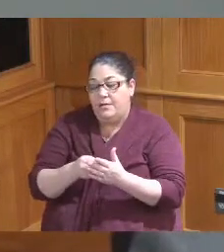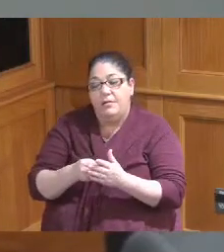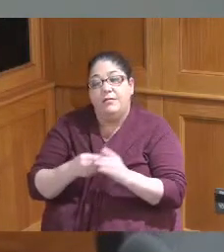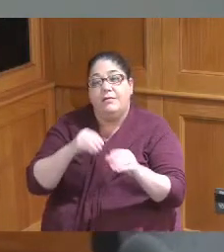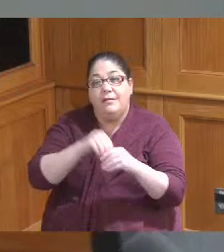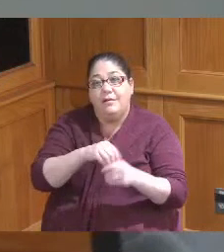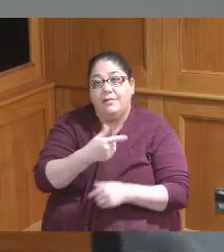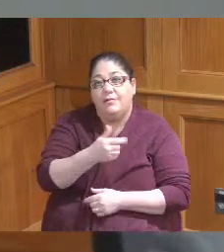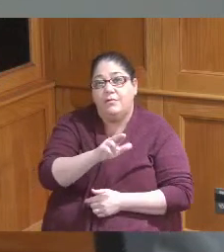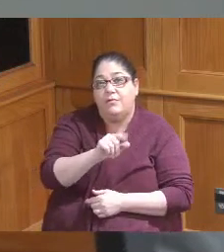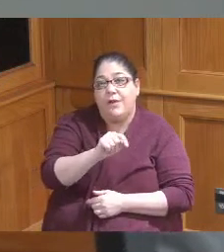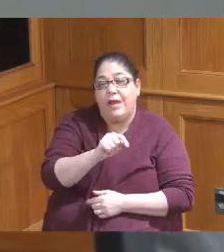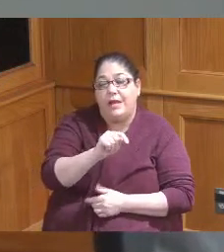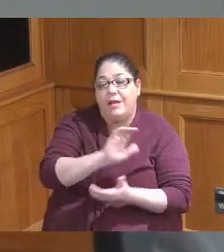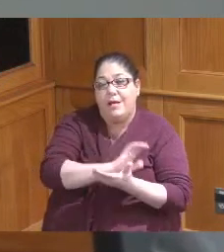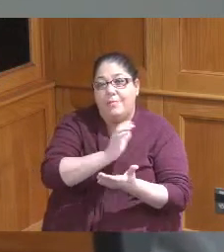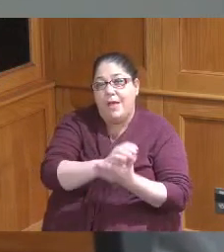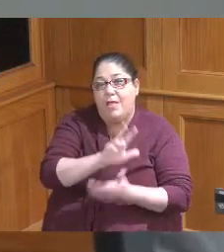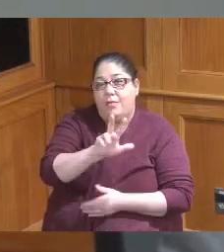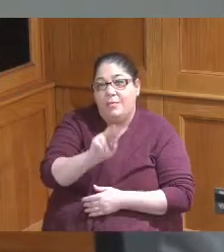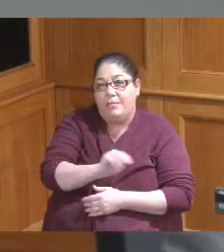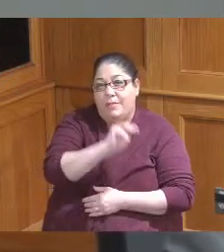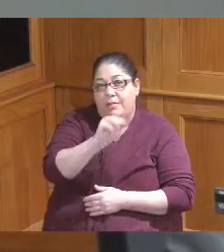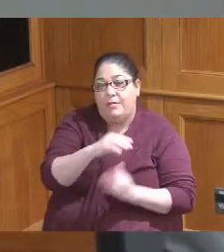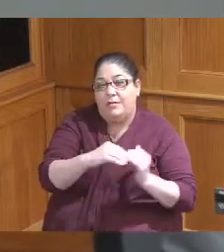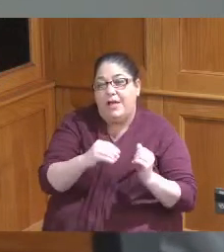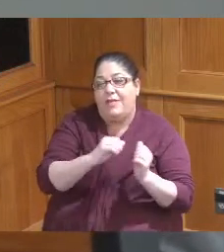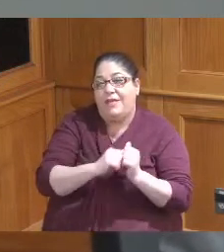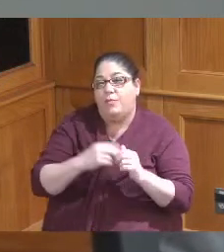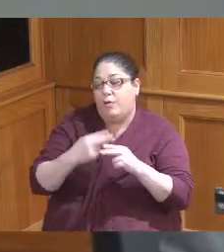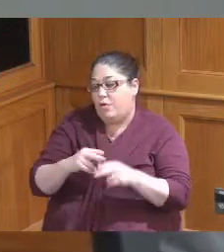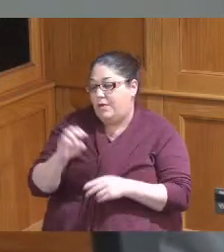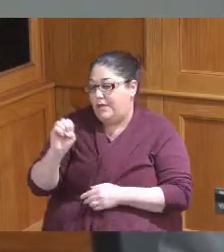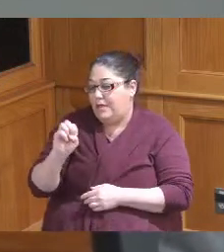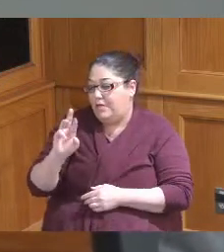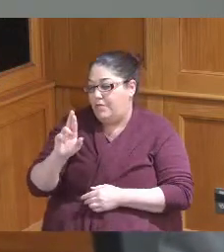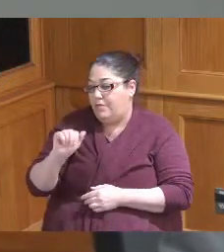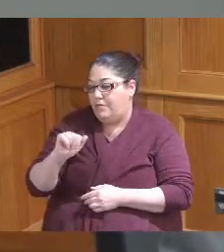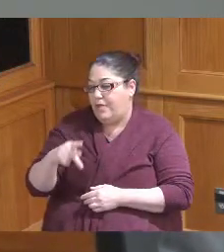account there's three million dollars that we're transferring within our ERAP 2 DOT with our ERAP